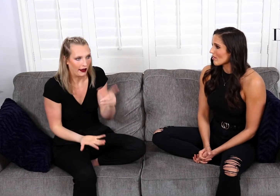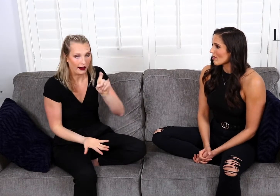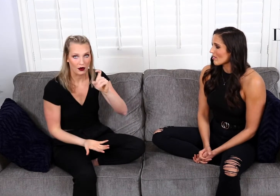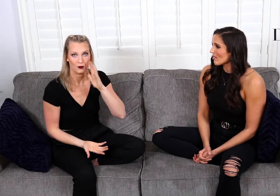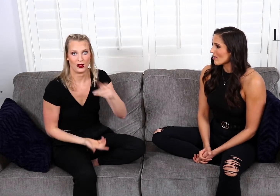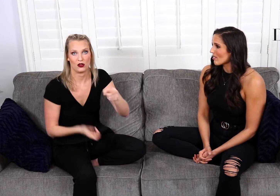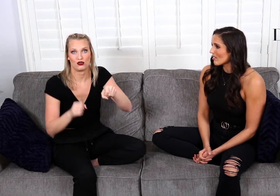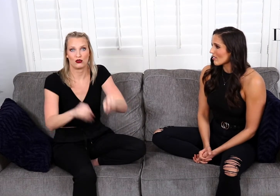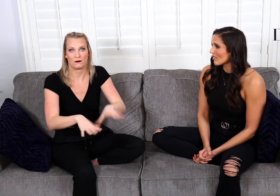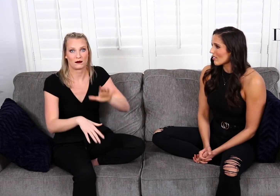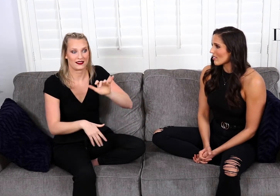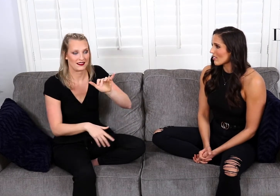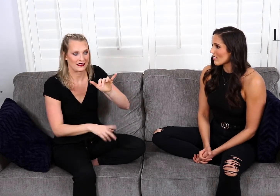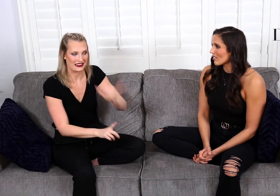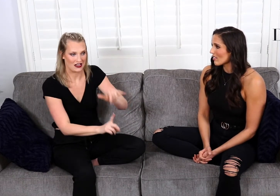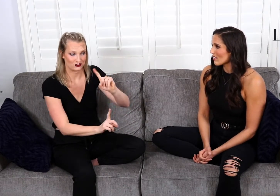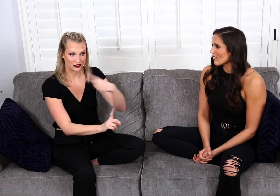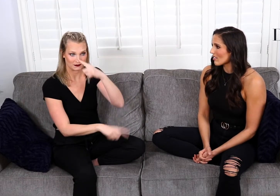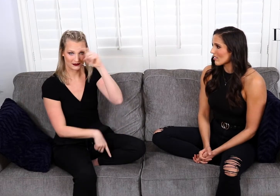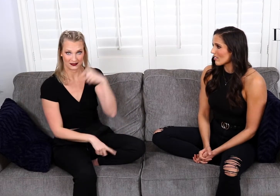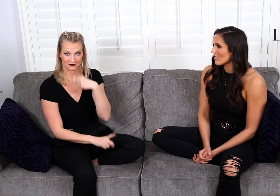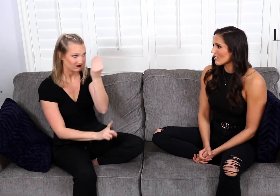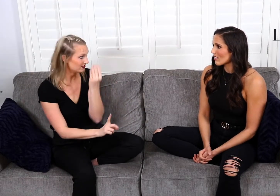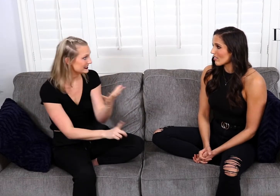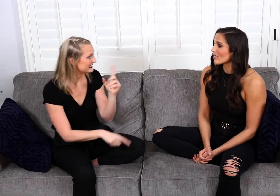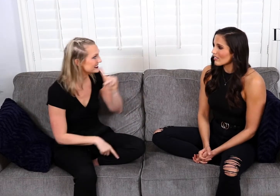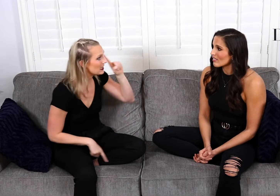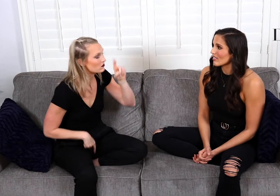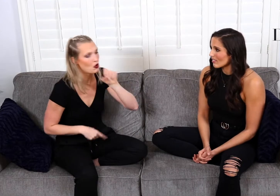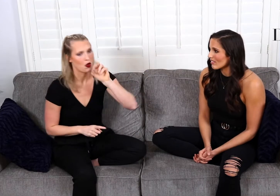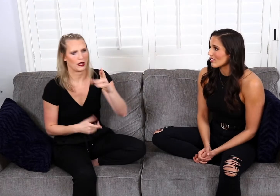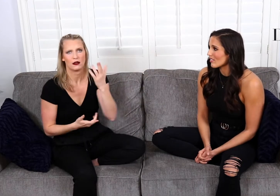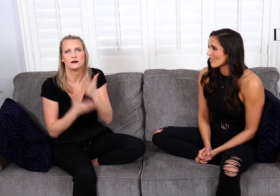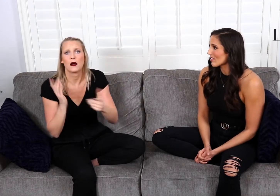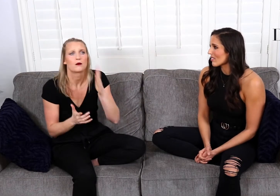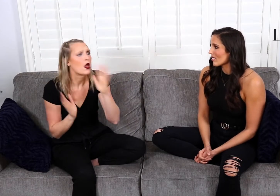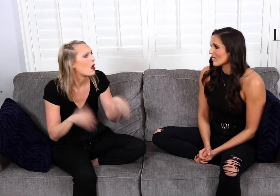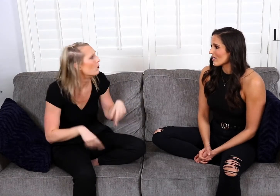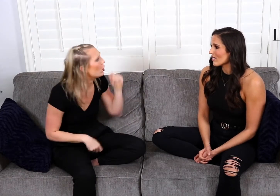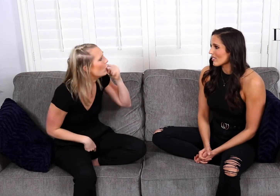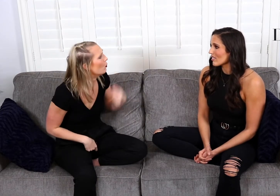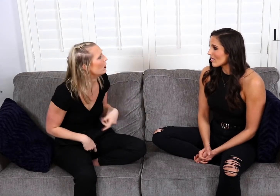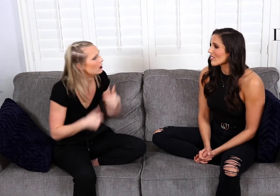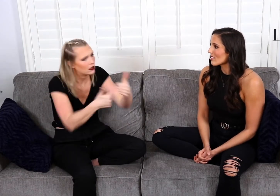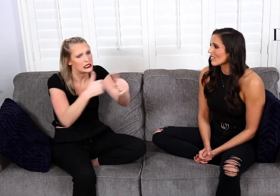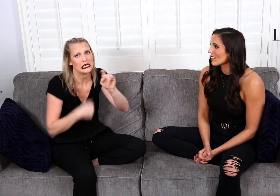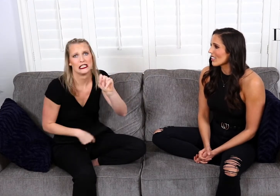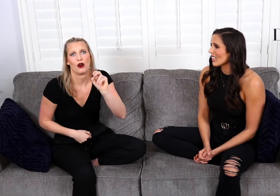and I have to think, is he going to drop that just because I told him I'm Deaf? Or some will actually say, “Oh cool! That's okay.”